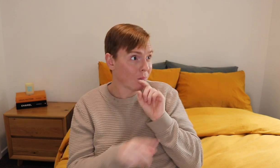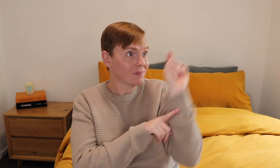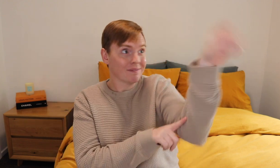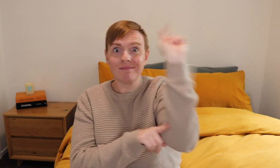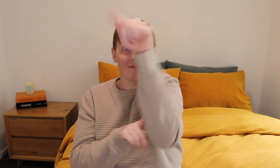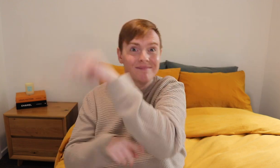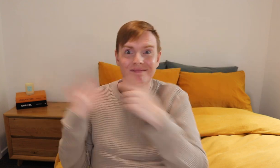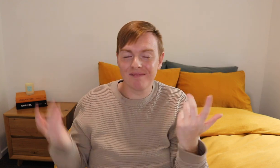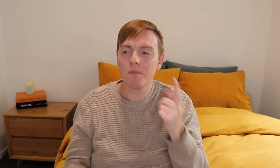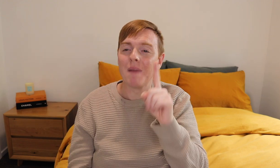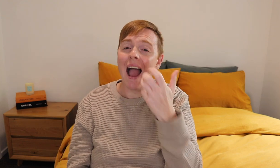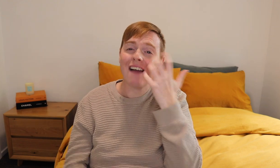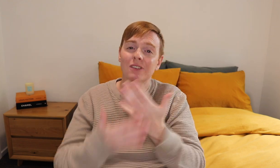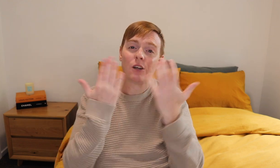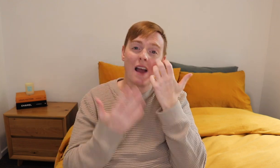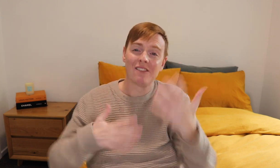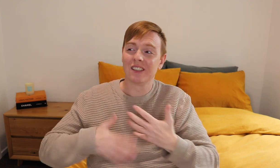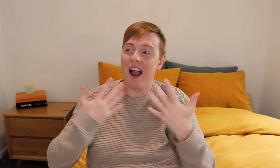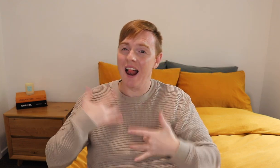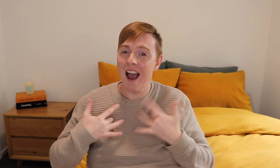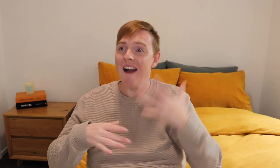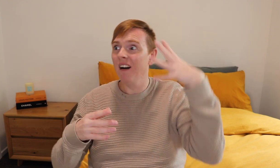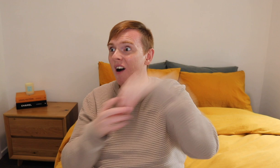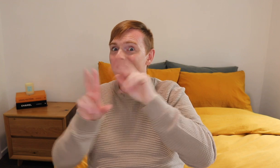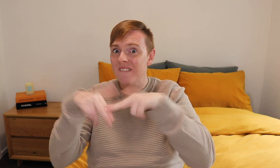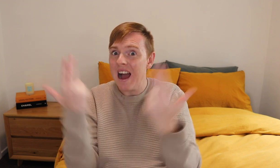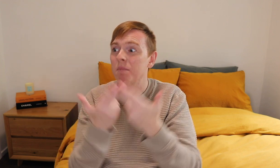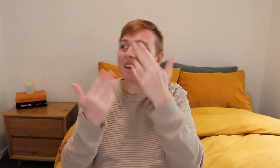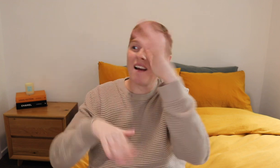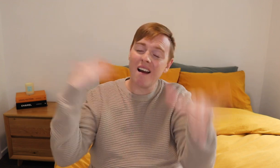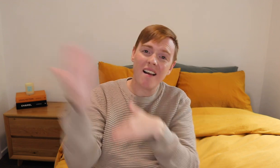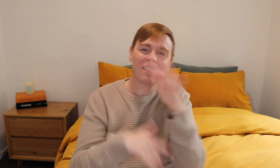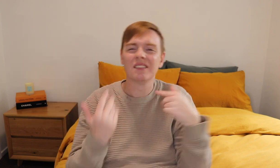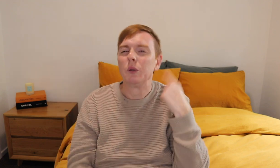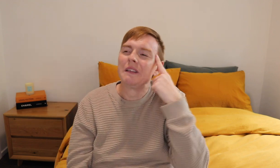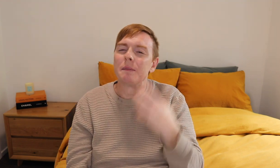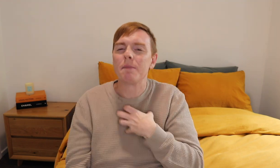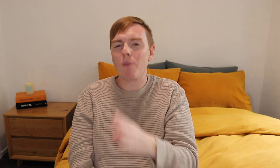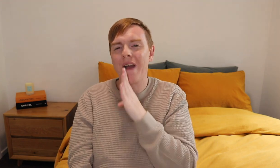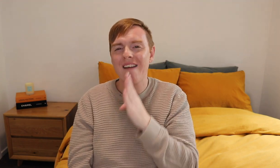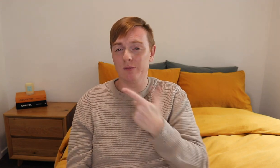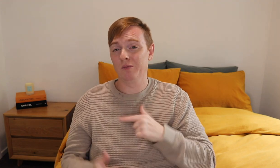will be at places I will explore / visit. For day to day with family etc, I want it to be more private.